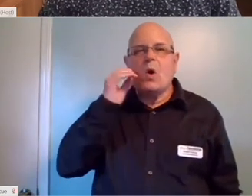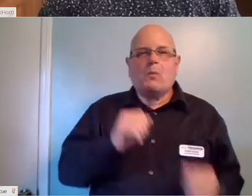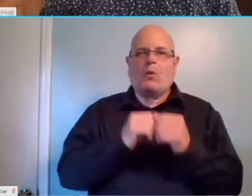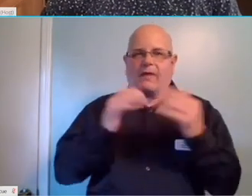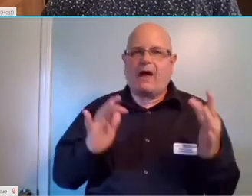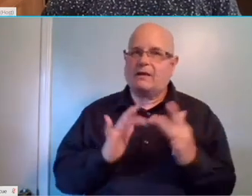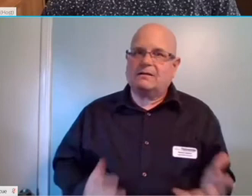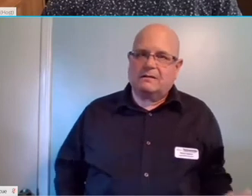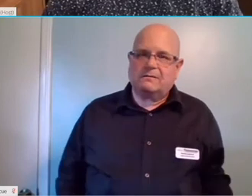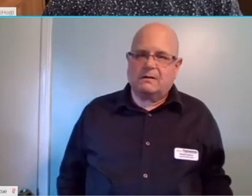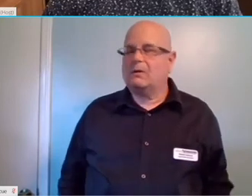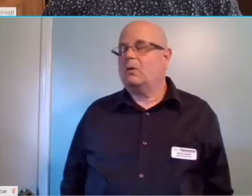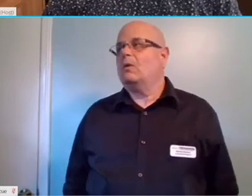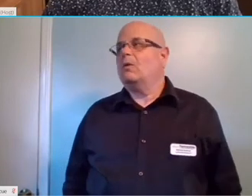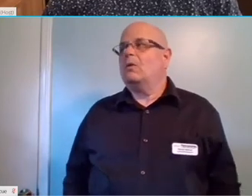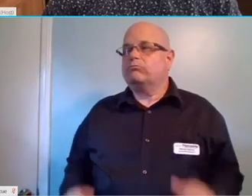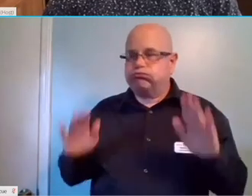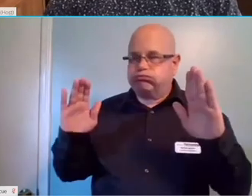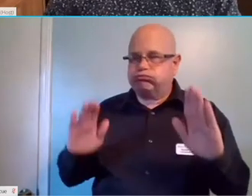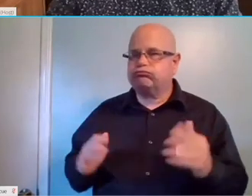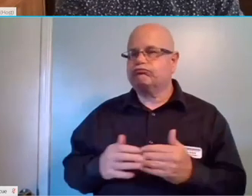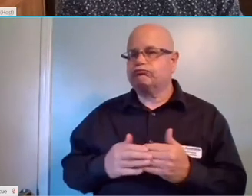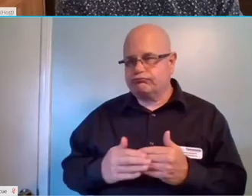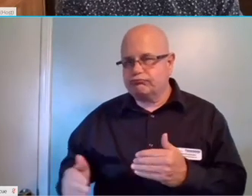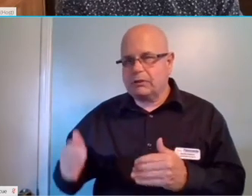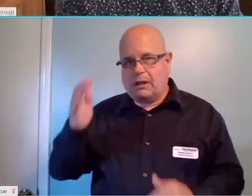Especially when we're talking about going forward ‑‑ in Chattanooga, for instance,